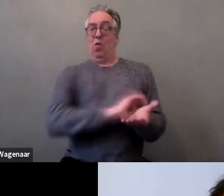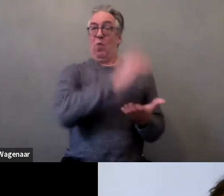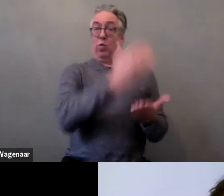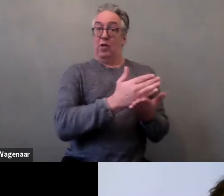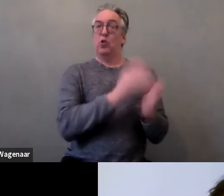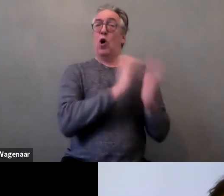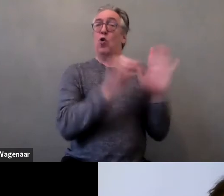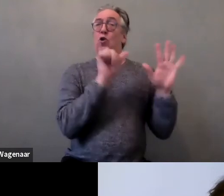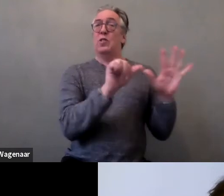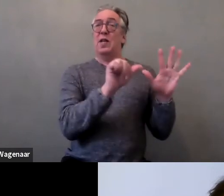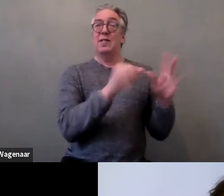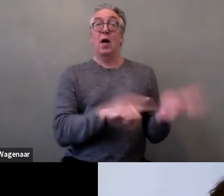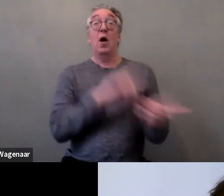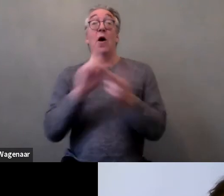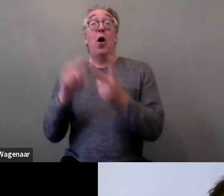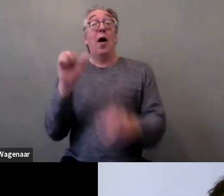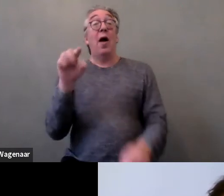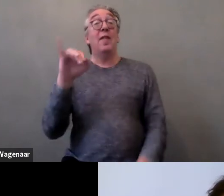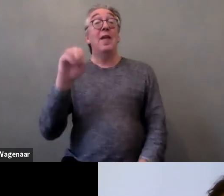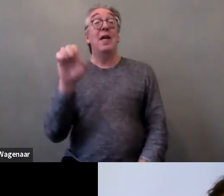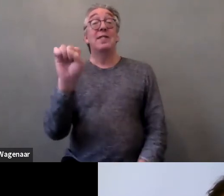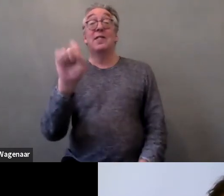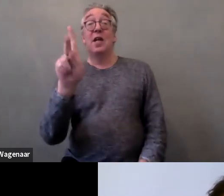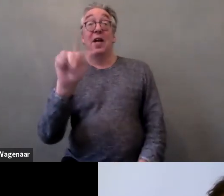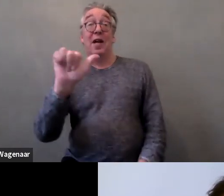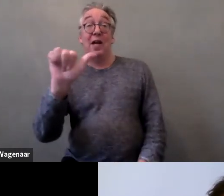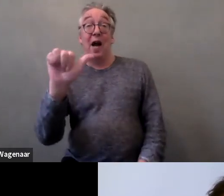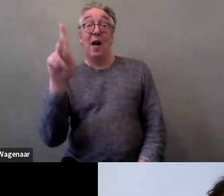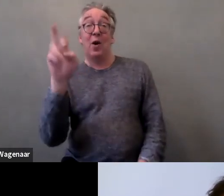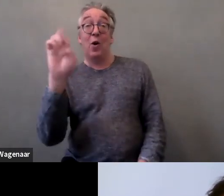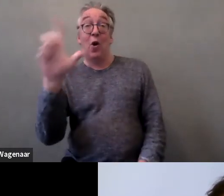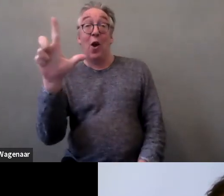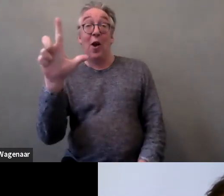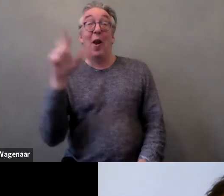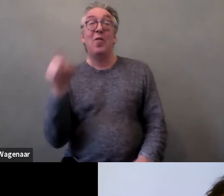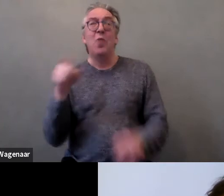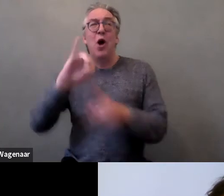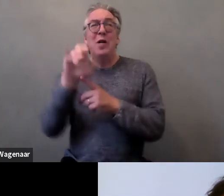coming from Jagiellonian University Medical College.